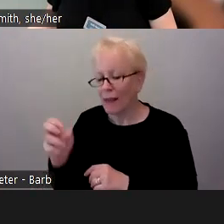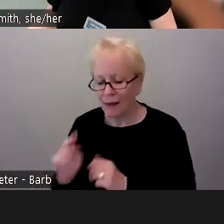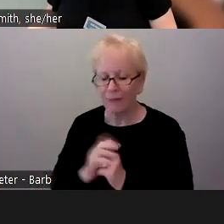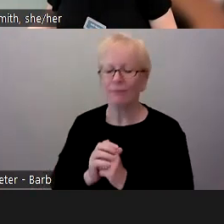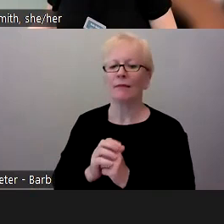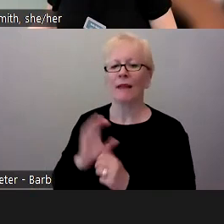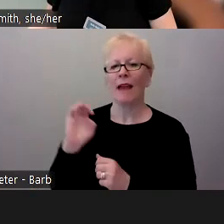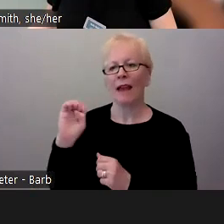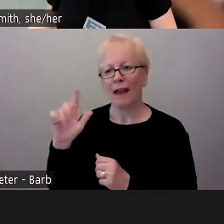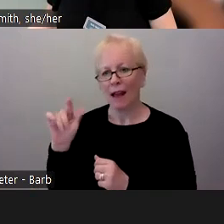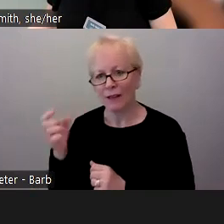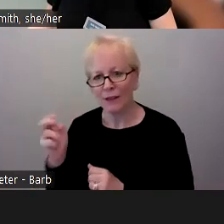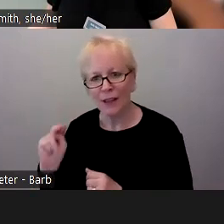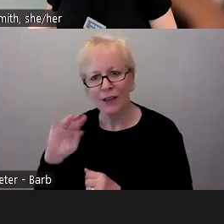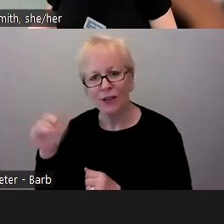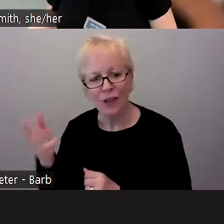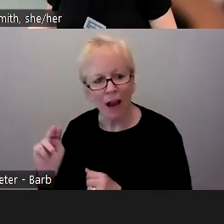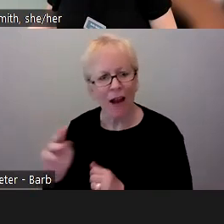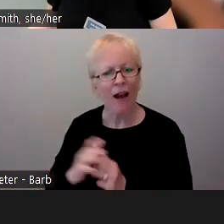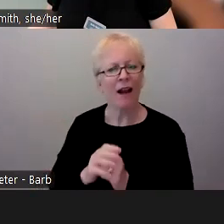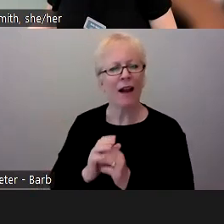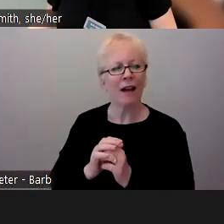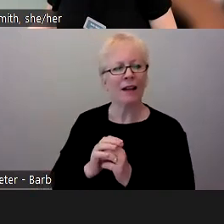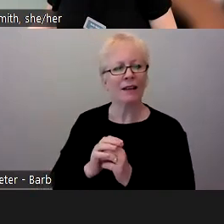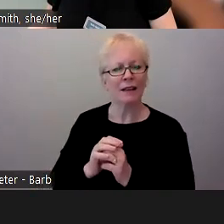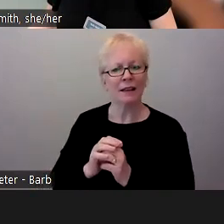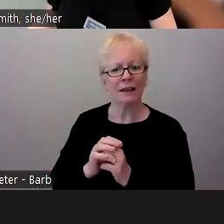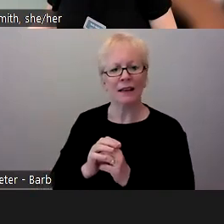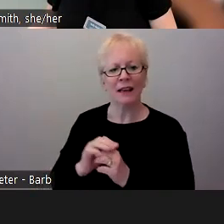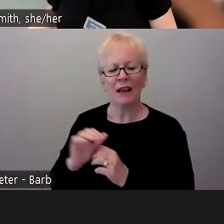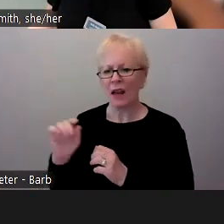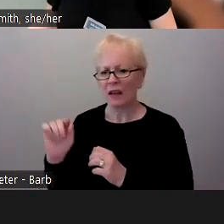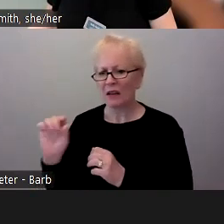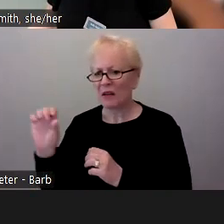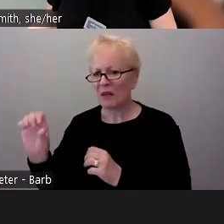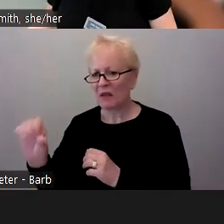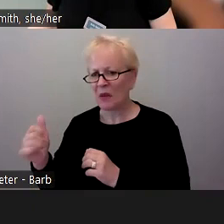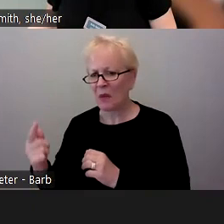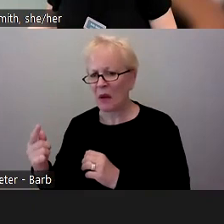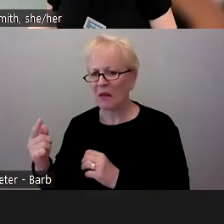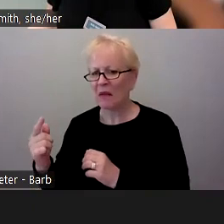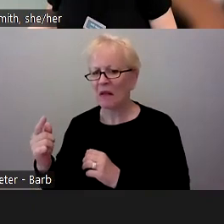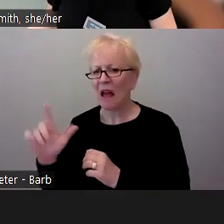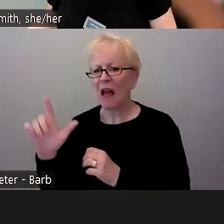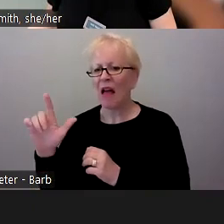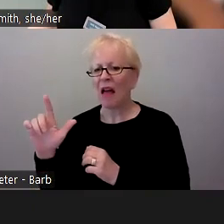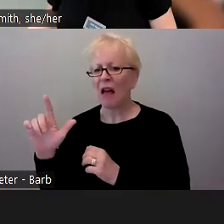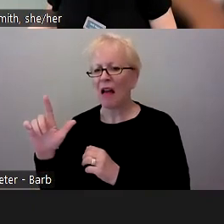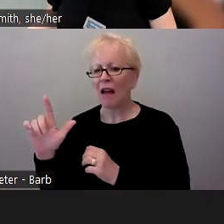Paganini, I am not familiar, but sounds Italian and Jonathan's located in Italy at the moment. Jimi Hendrix.